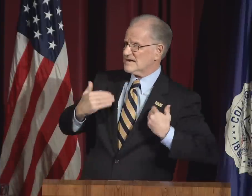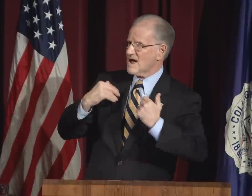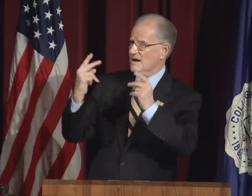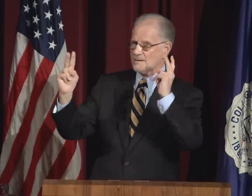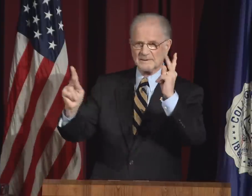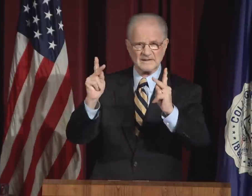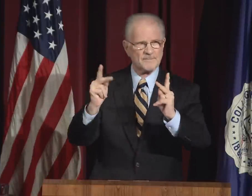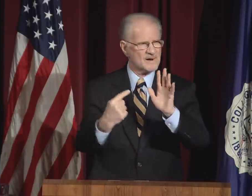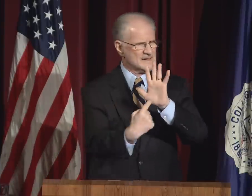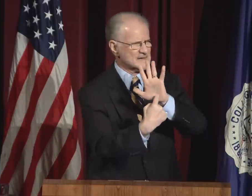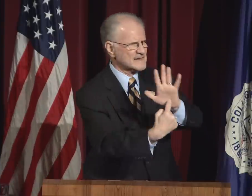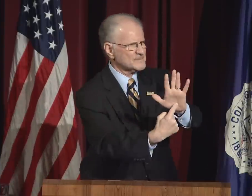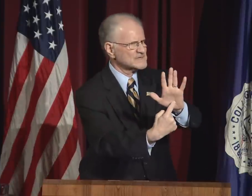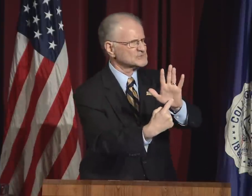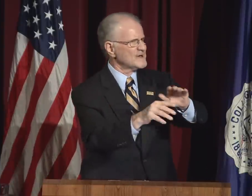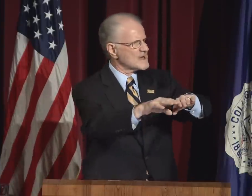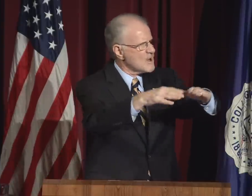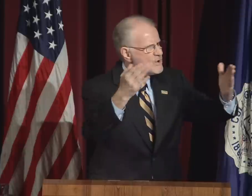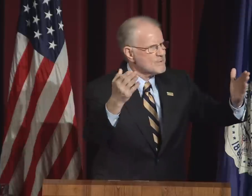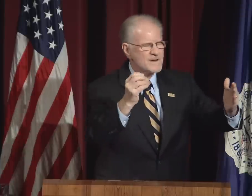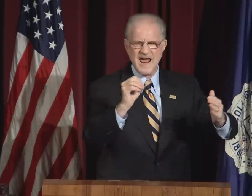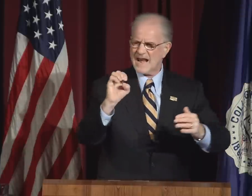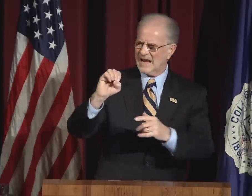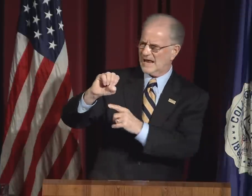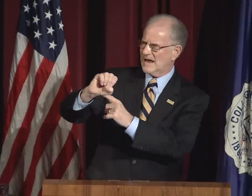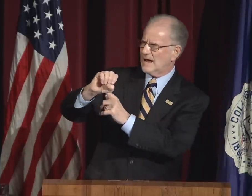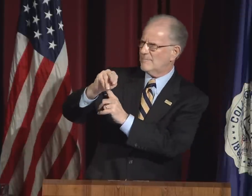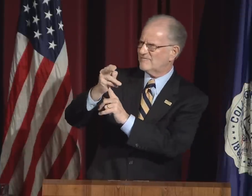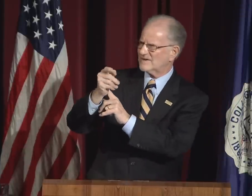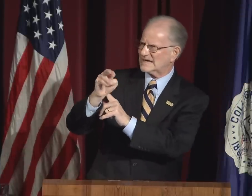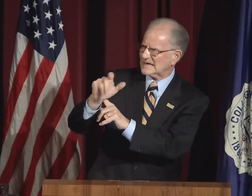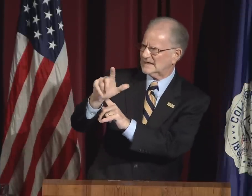Large numbers of young people demonstrate